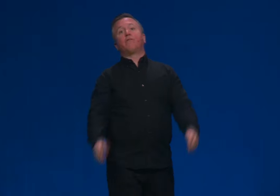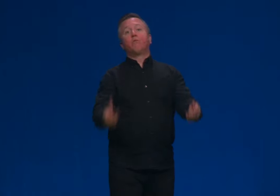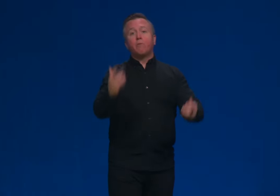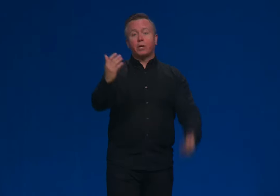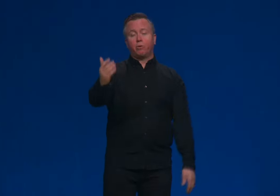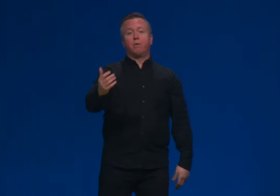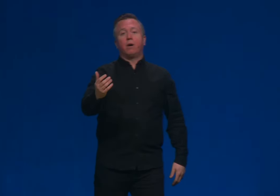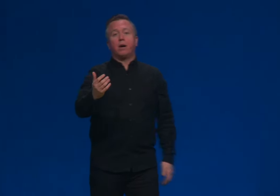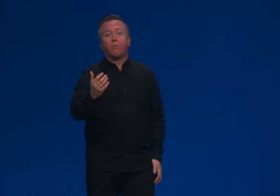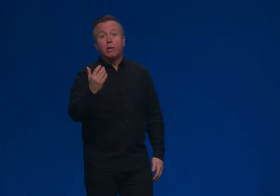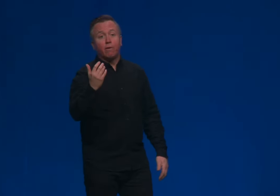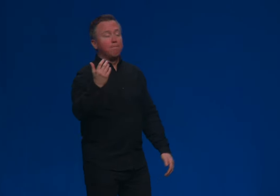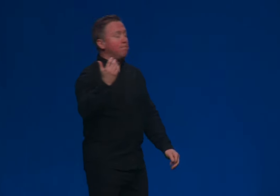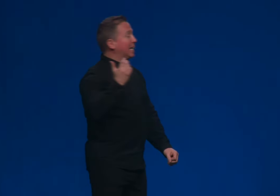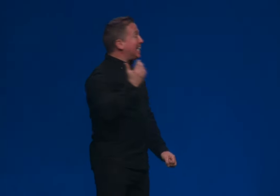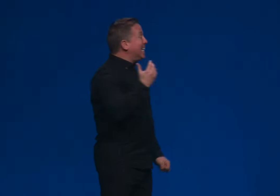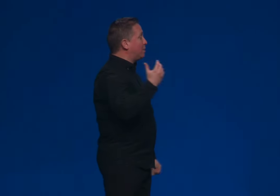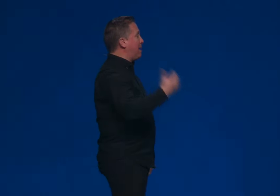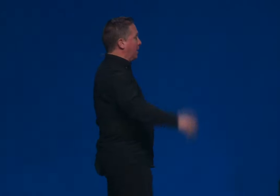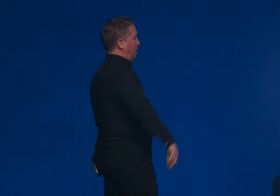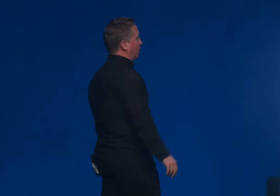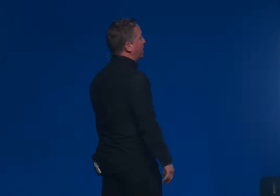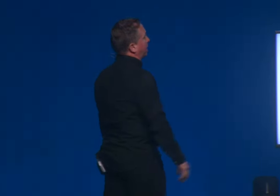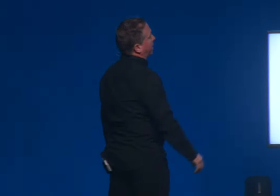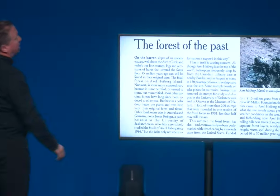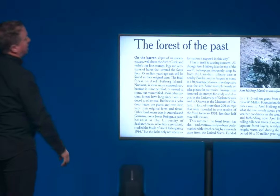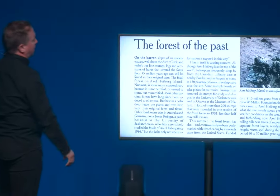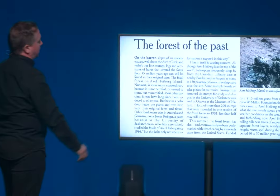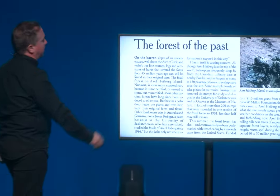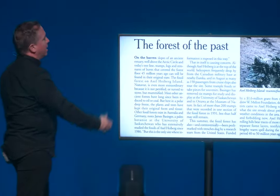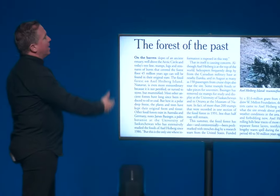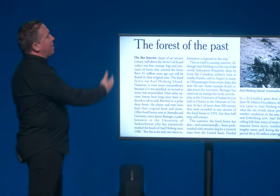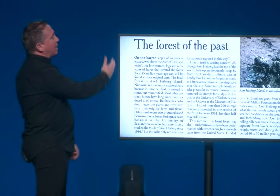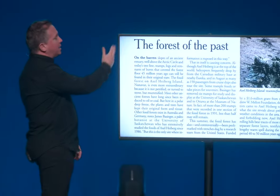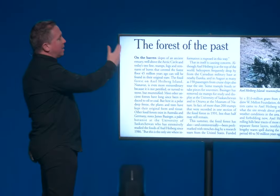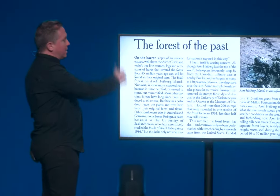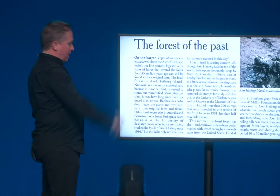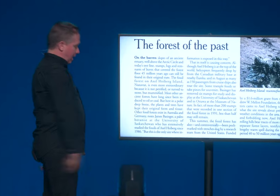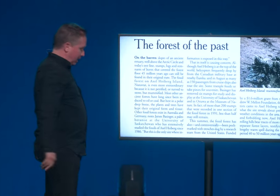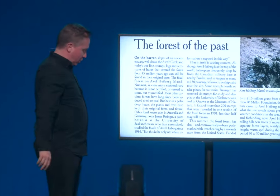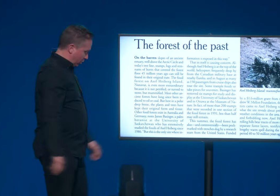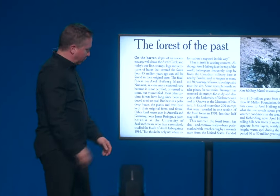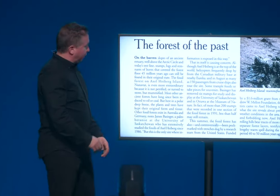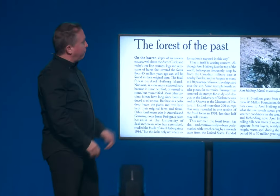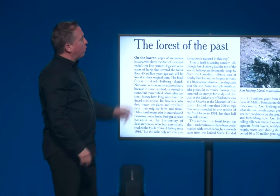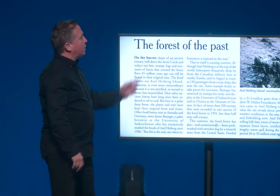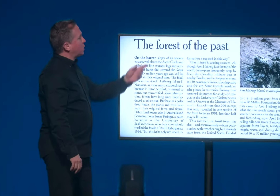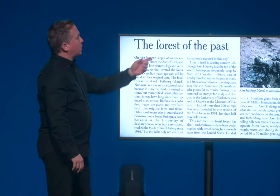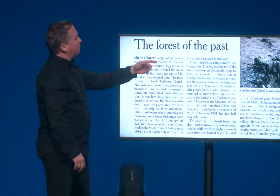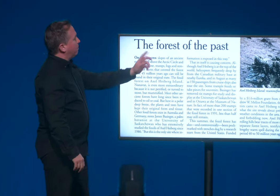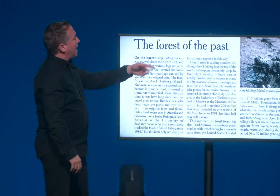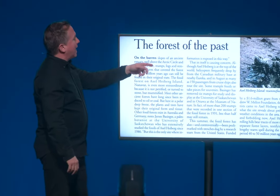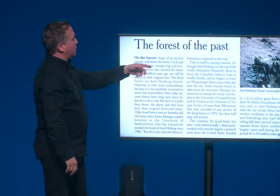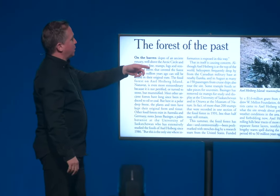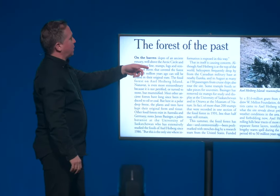If you were a reader of McLain's magazine, a Great Theory magazine in 1999, it had this article, The Forests of the Past.